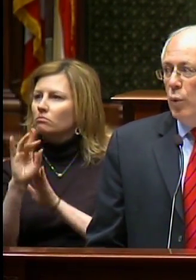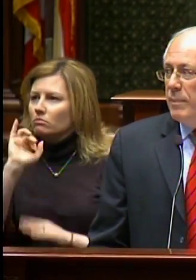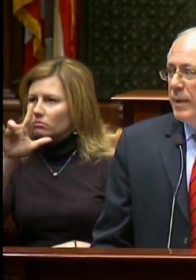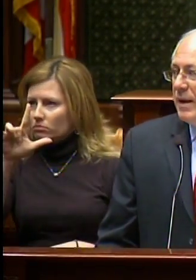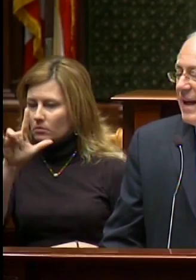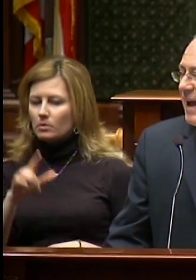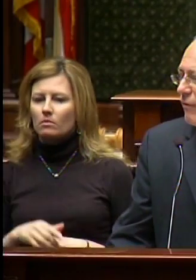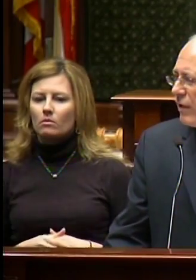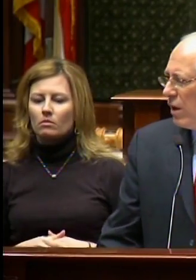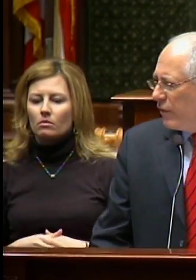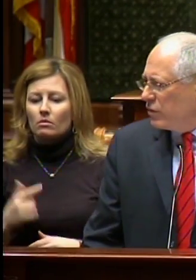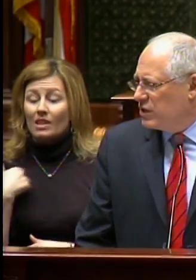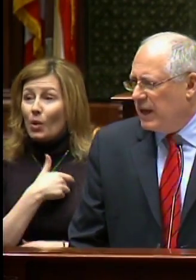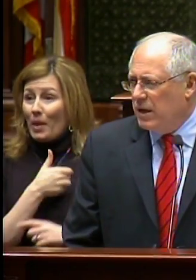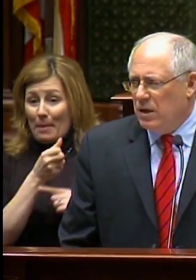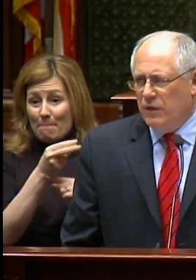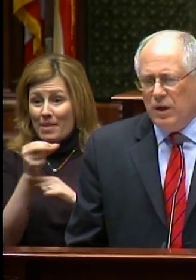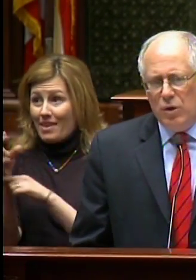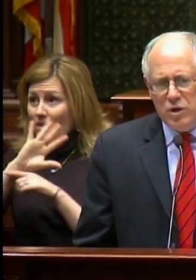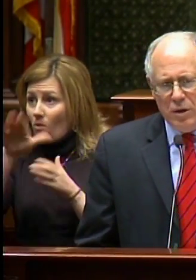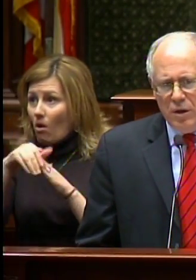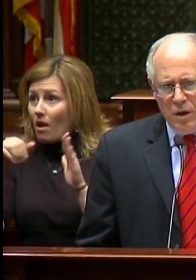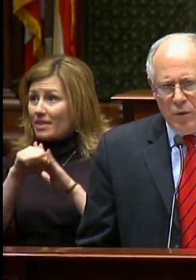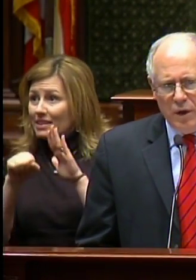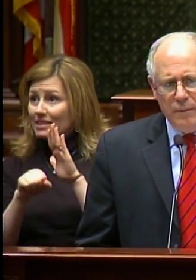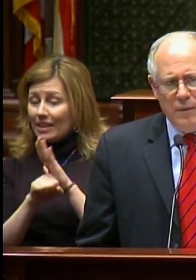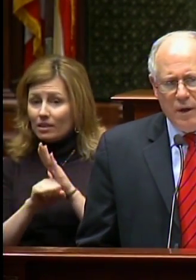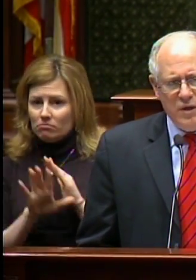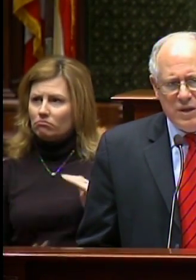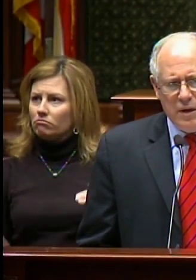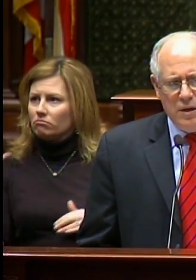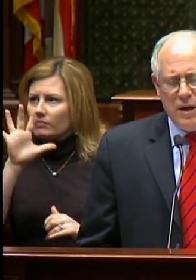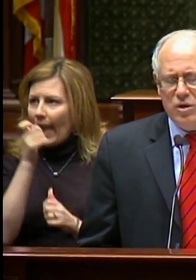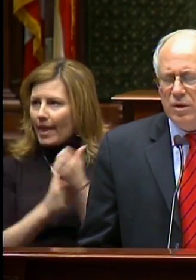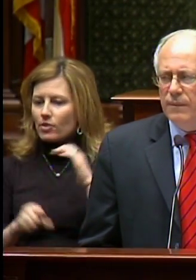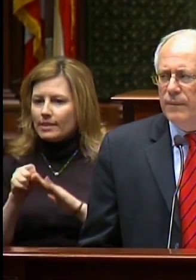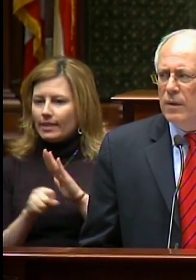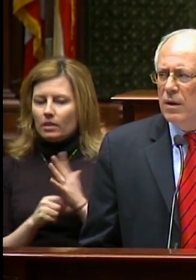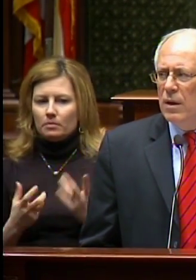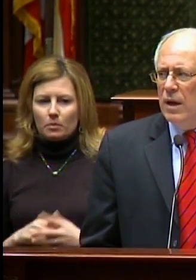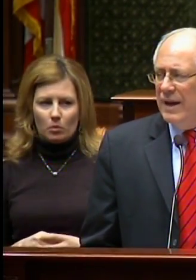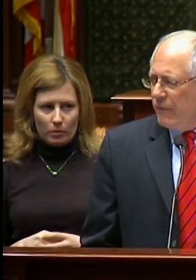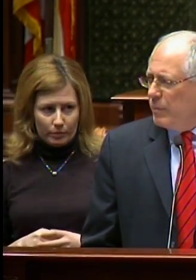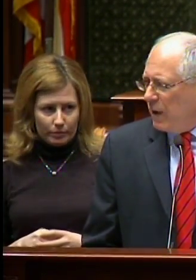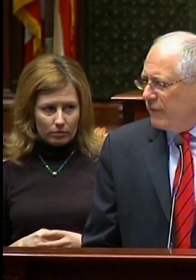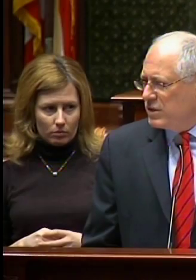We beat every other state in the union, every state in the nation – and every province